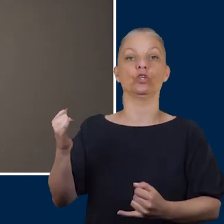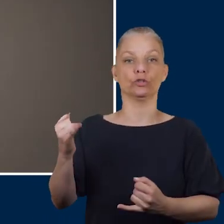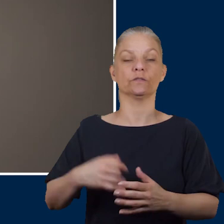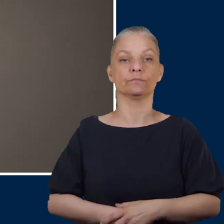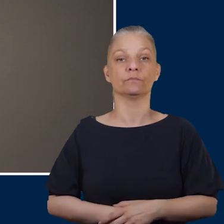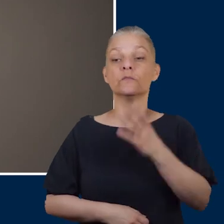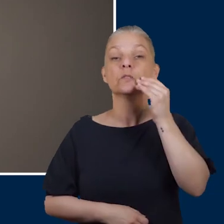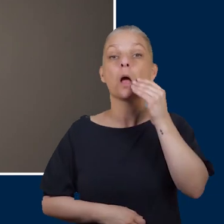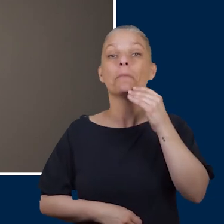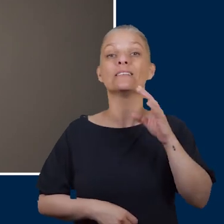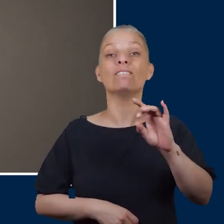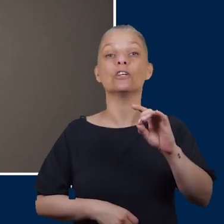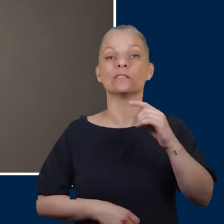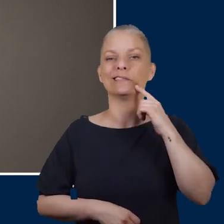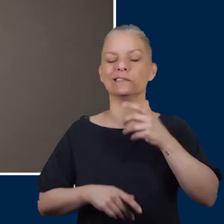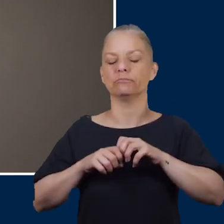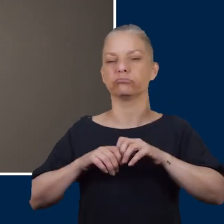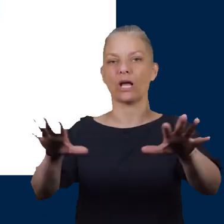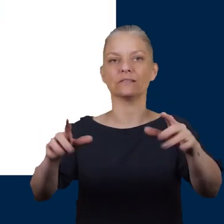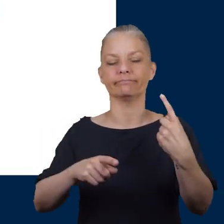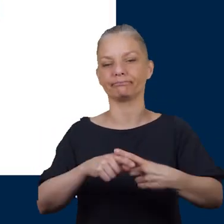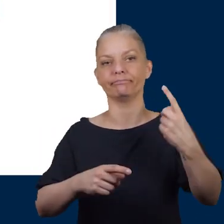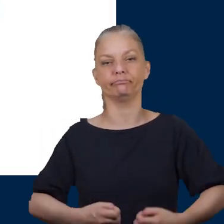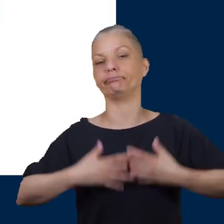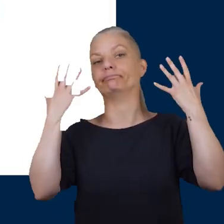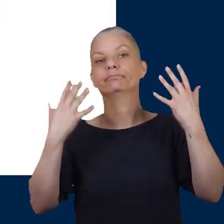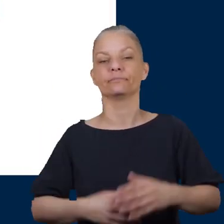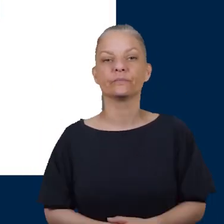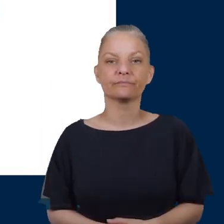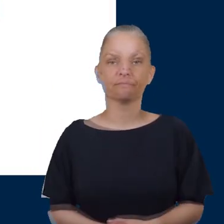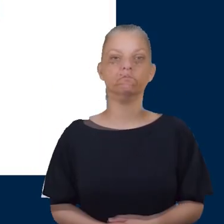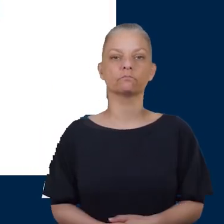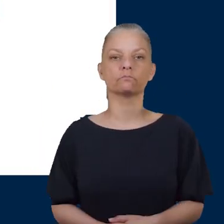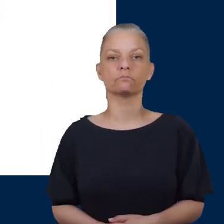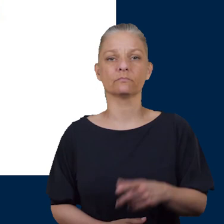diabetes infection can spread quickly what you need to do on a daily basis is check your feet.